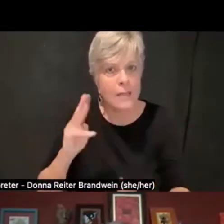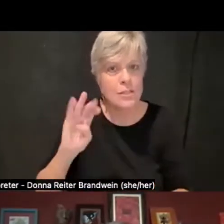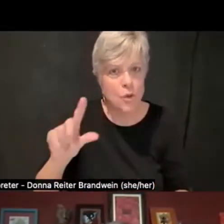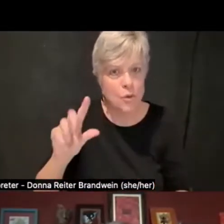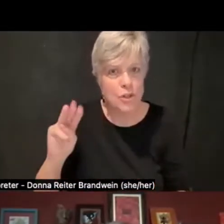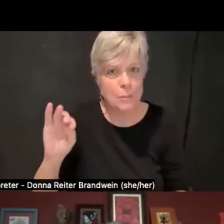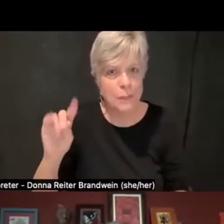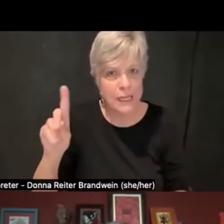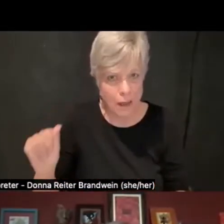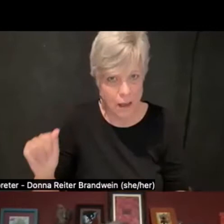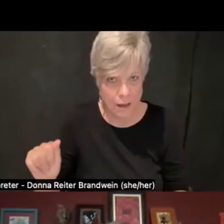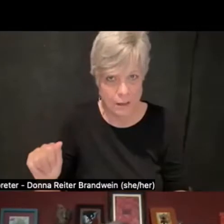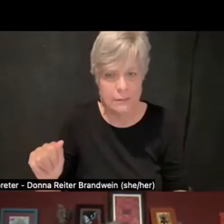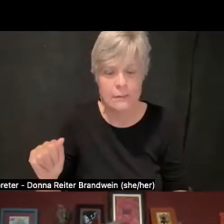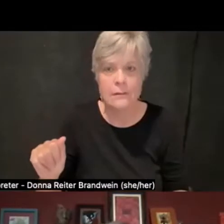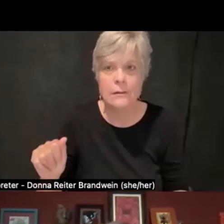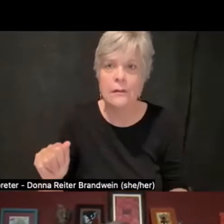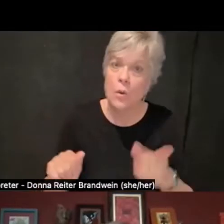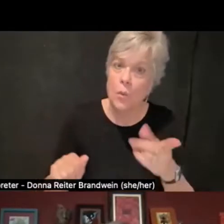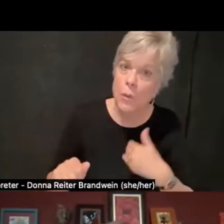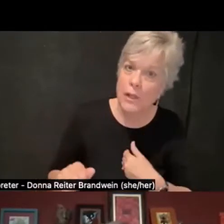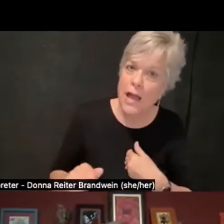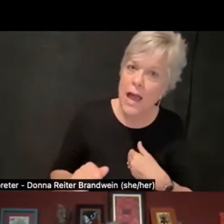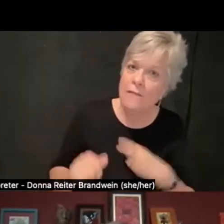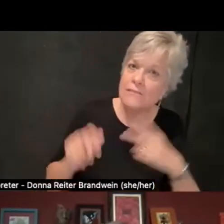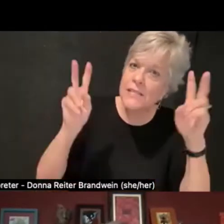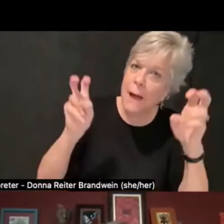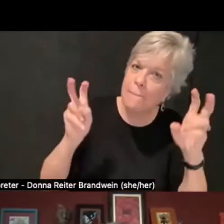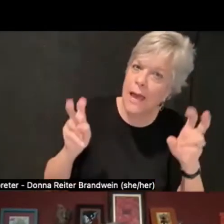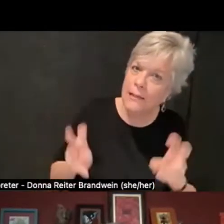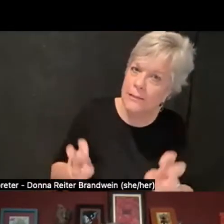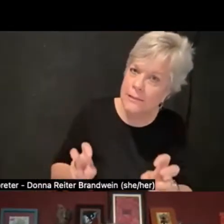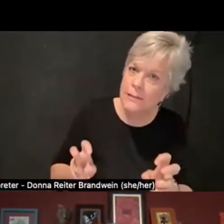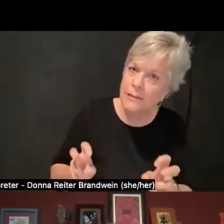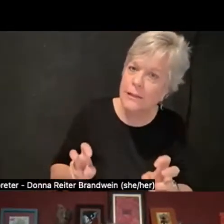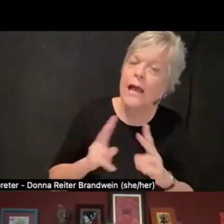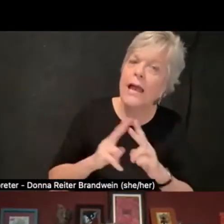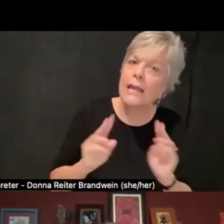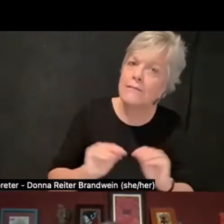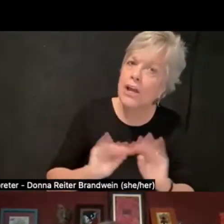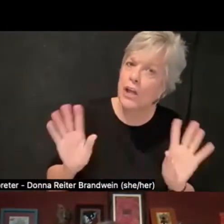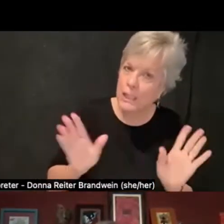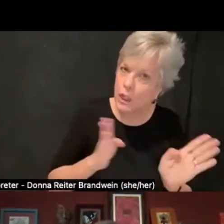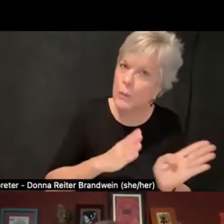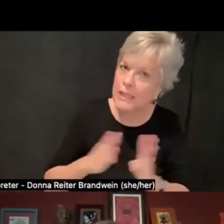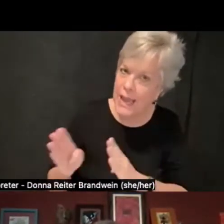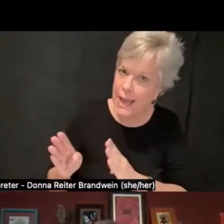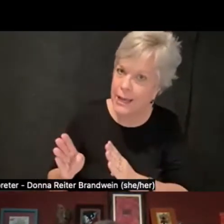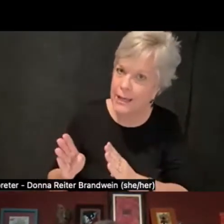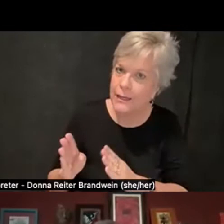And we will have certain topics and a very clear plan where we really make sure that we're bringing in